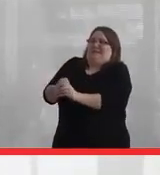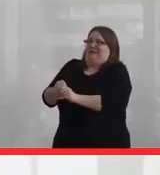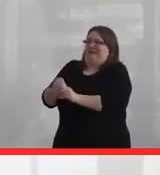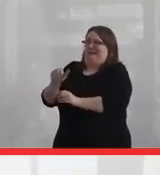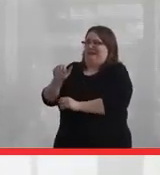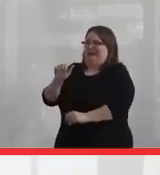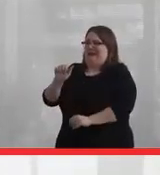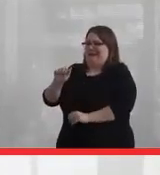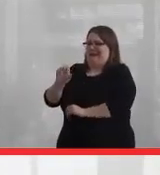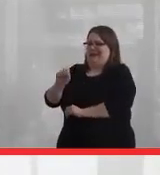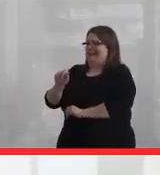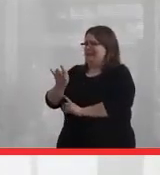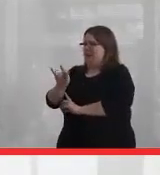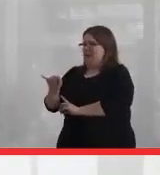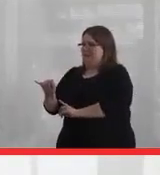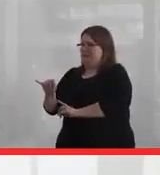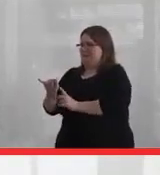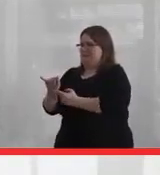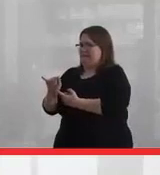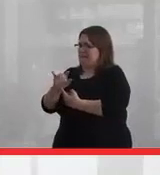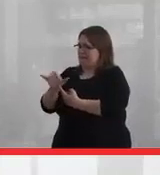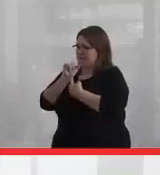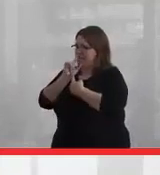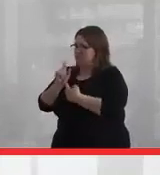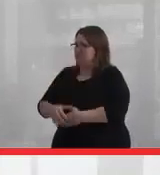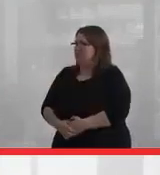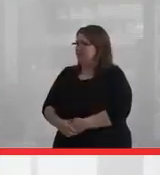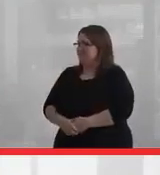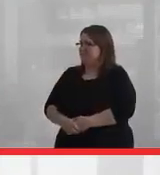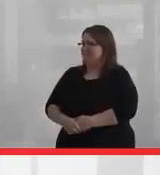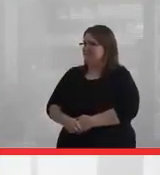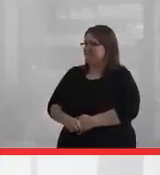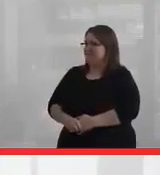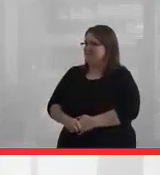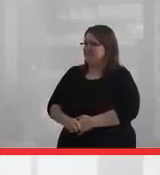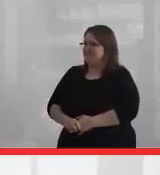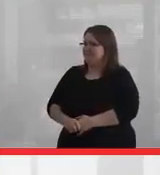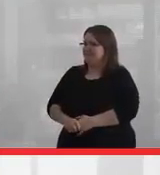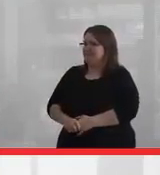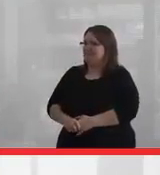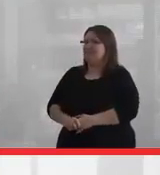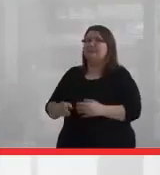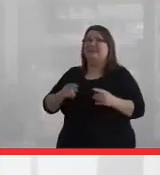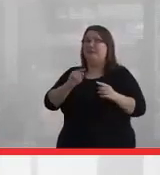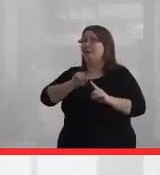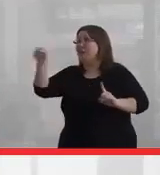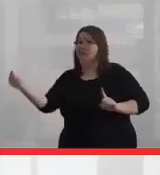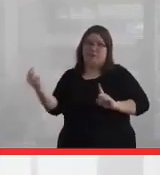then be part of our group as well. And so then I came here-- I came back here.